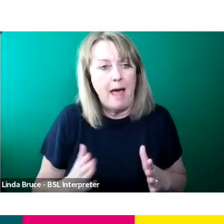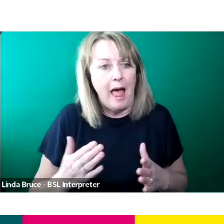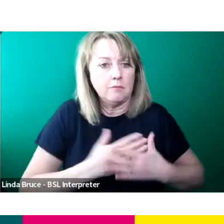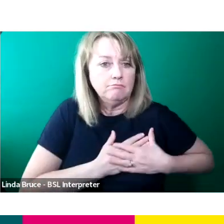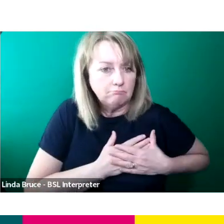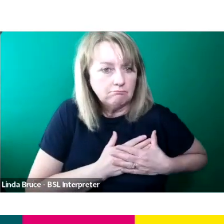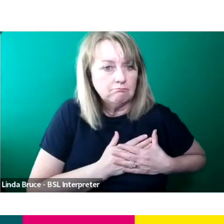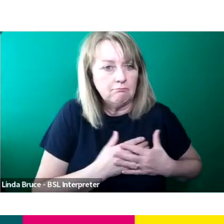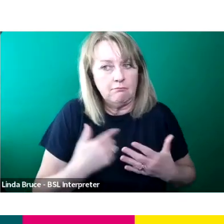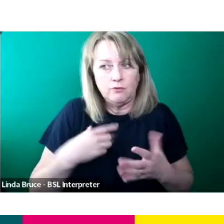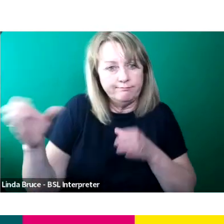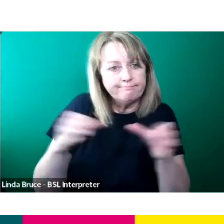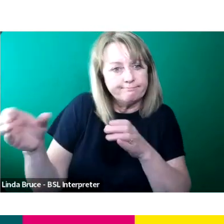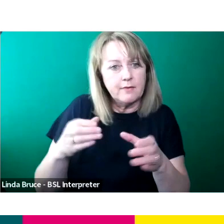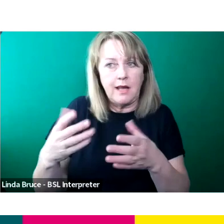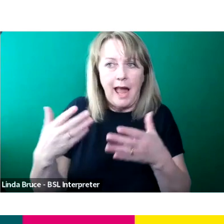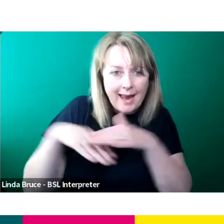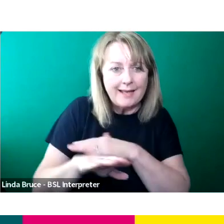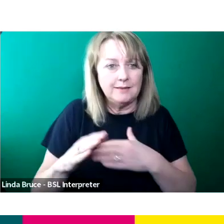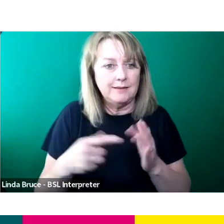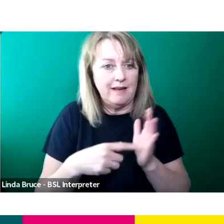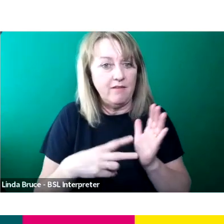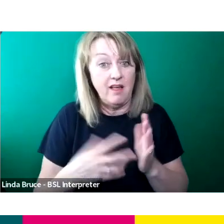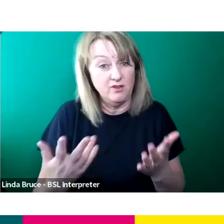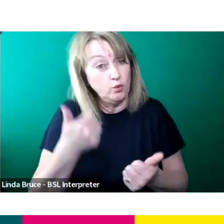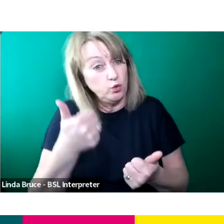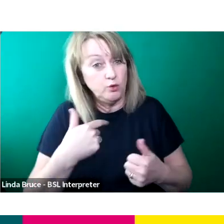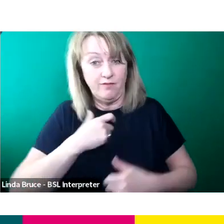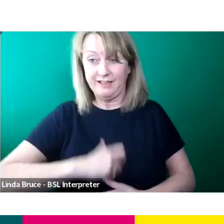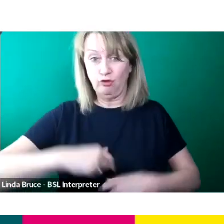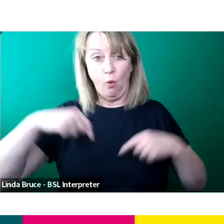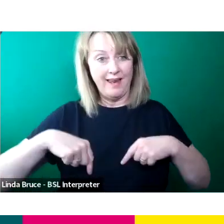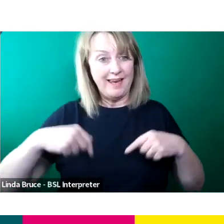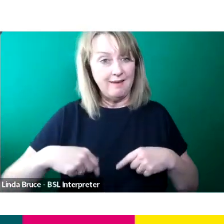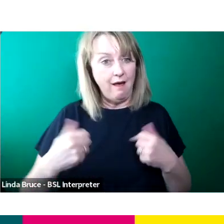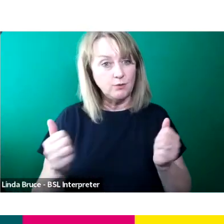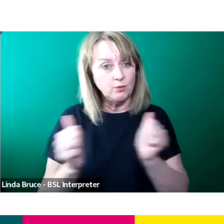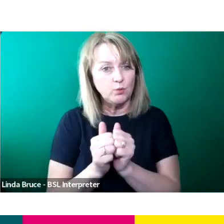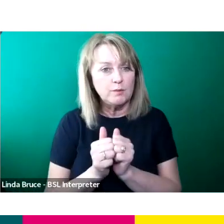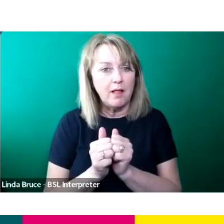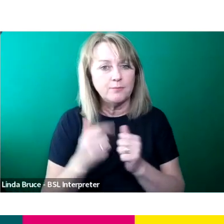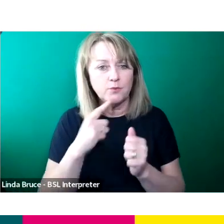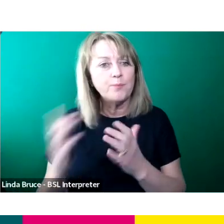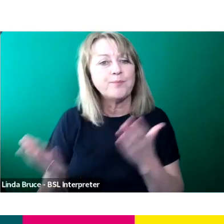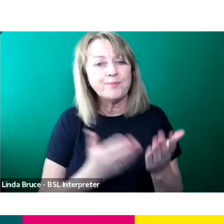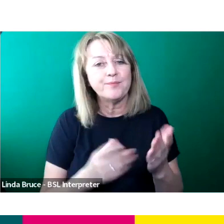and something which obviously works well in this role. So that's, that's me anyway, I'll hand over to Eve now.